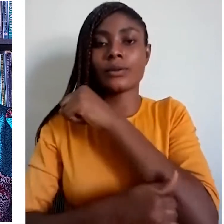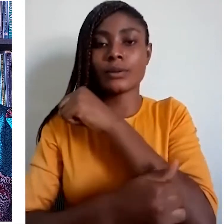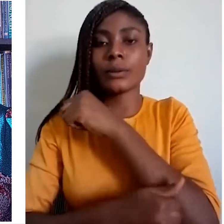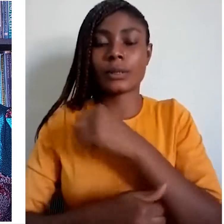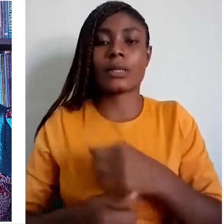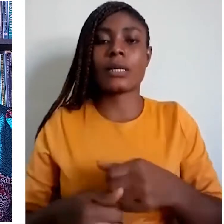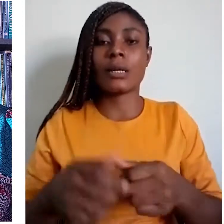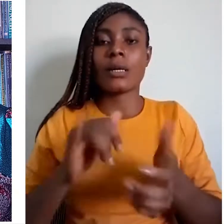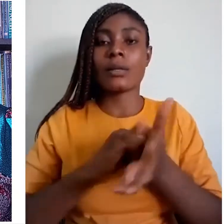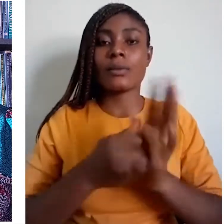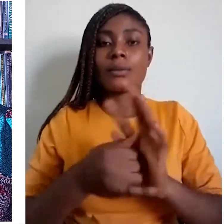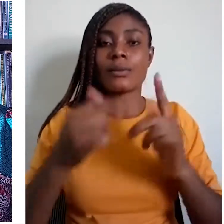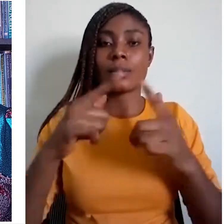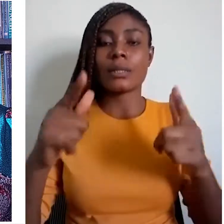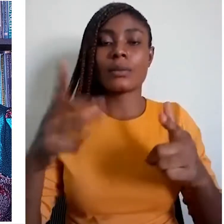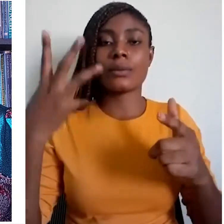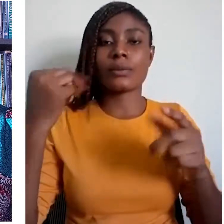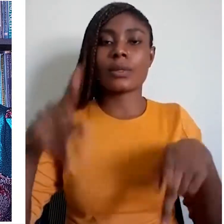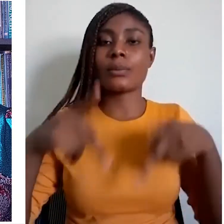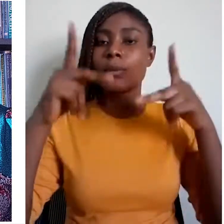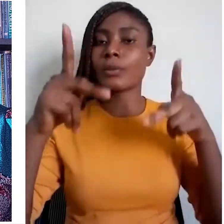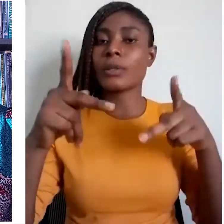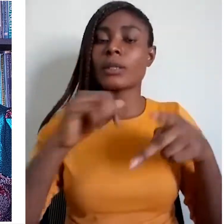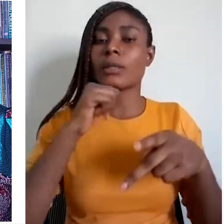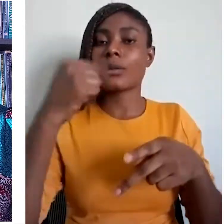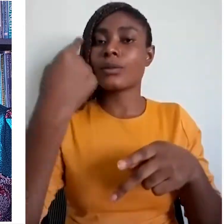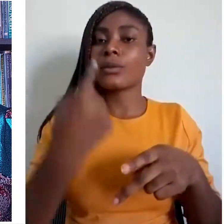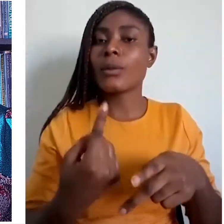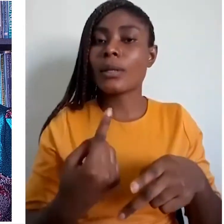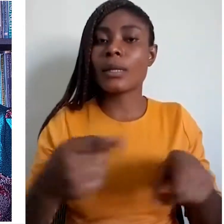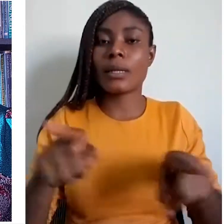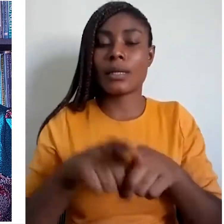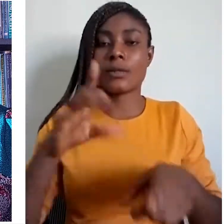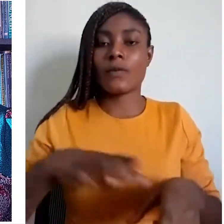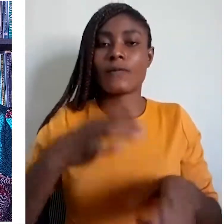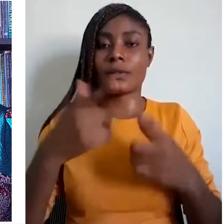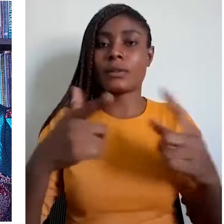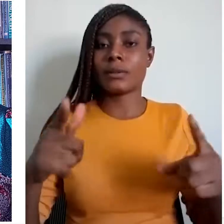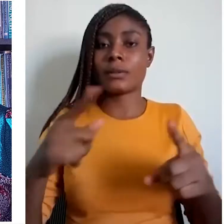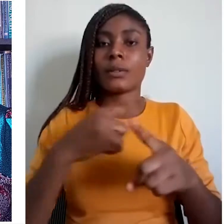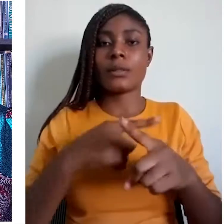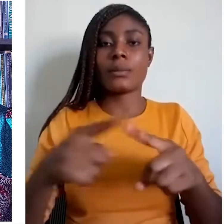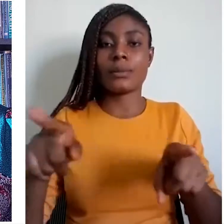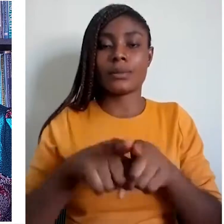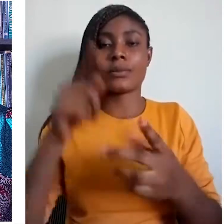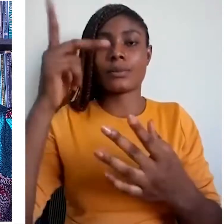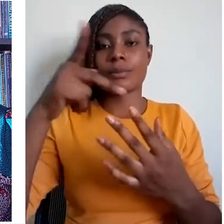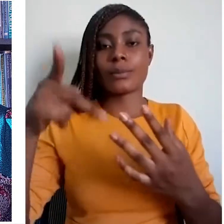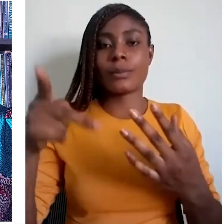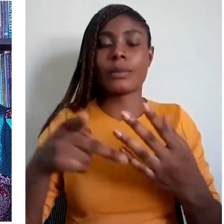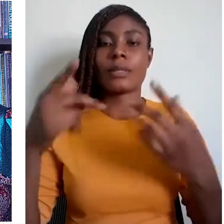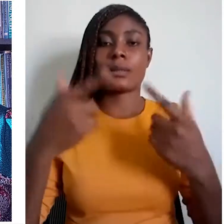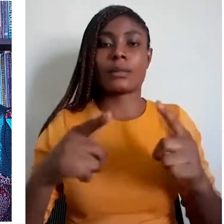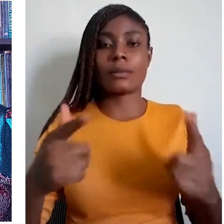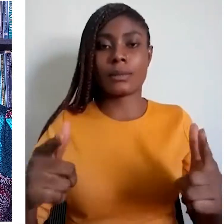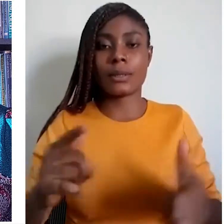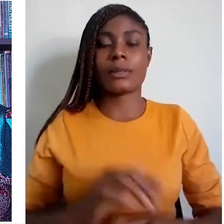Such languages were promoted, not just as official languages, but also public languages.